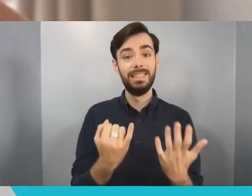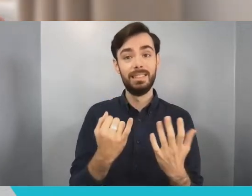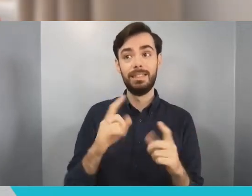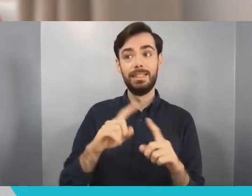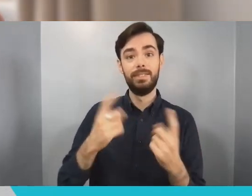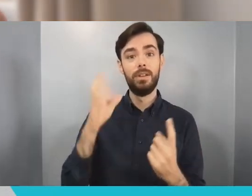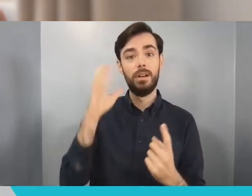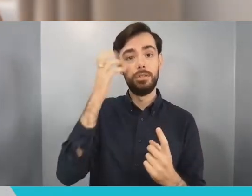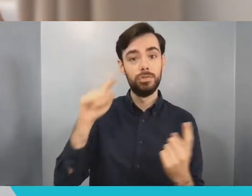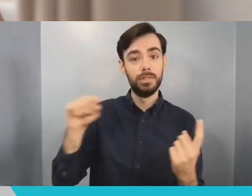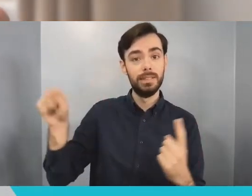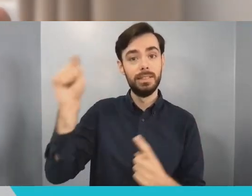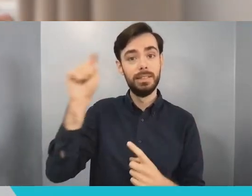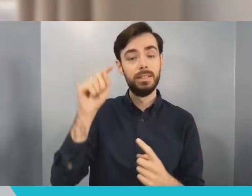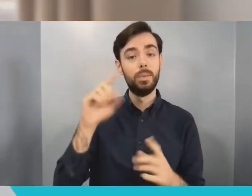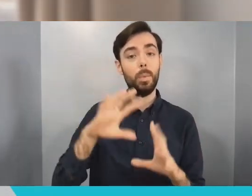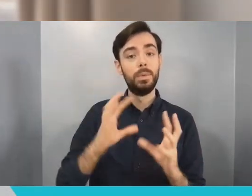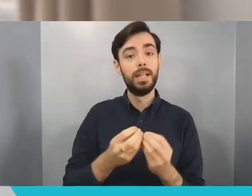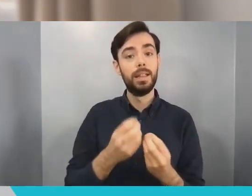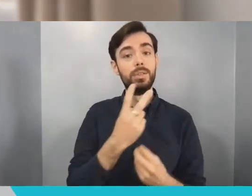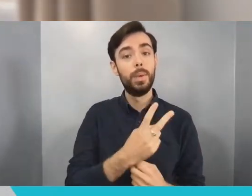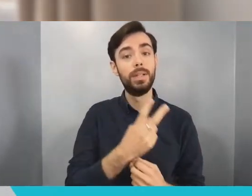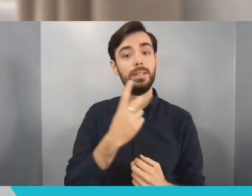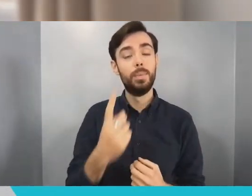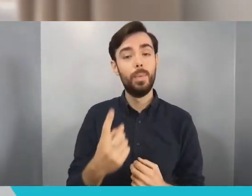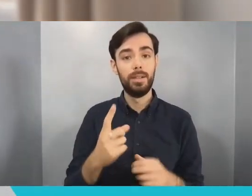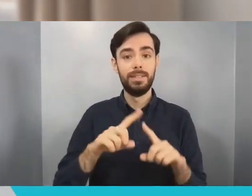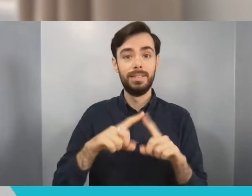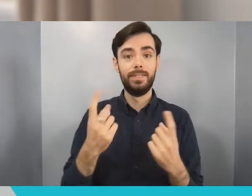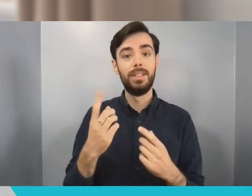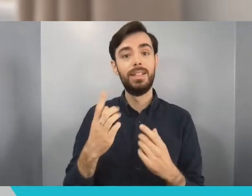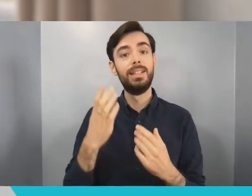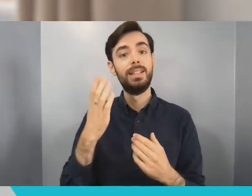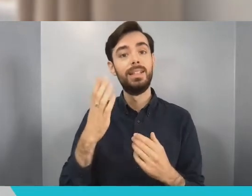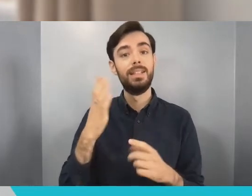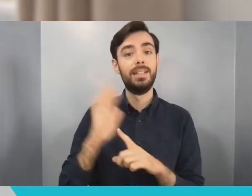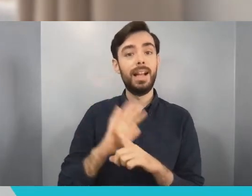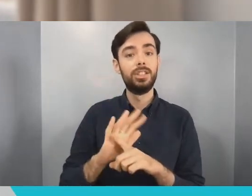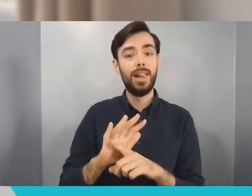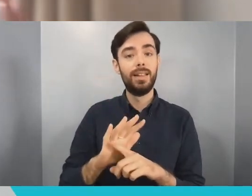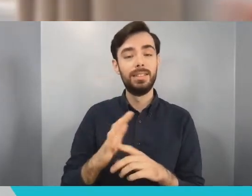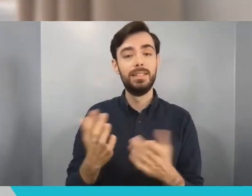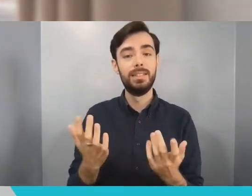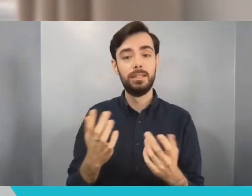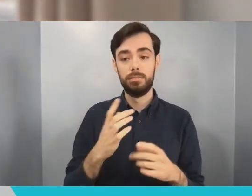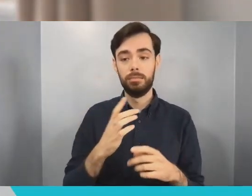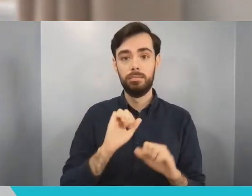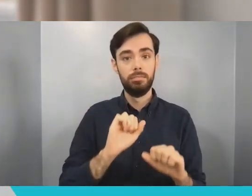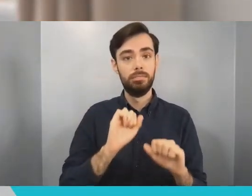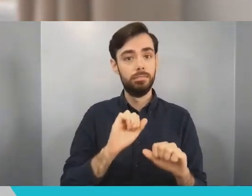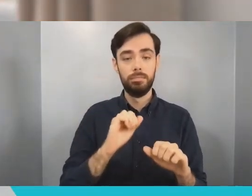really diverse range of different disciplines from electronics engineers, mechanical engineers,